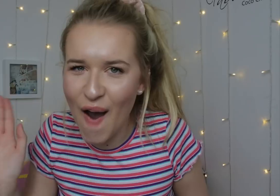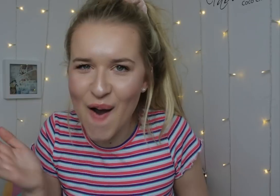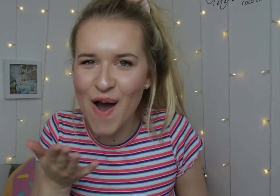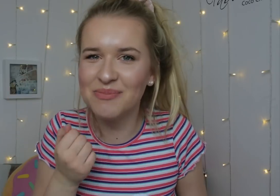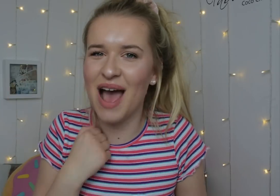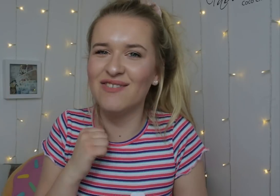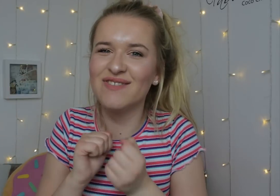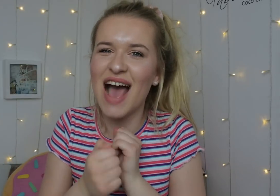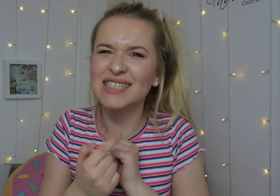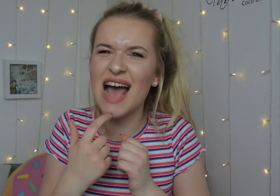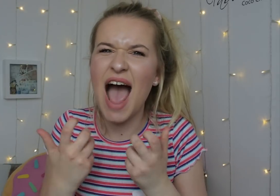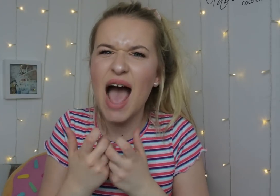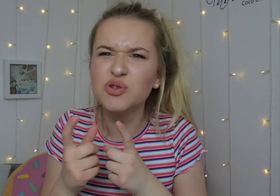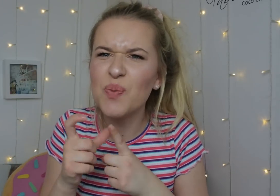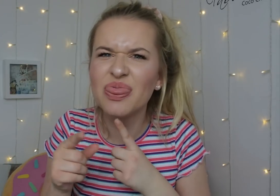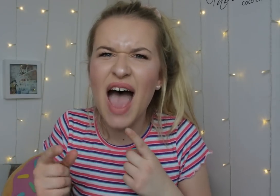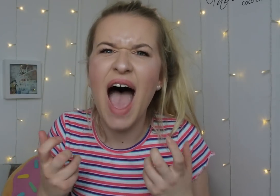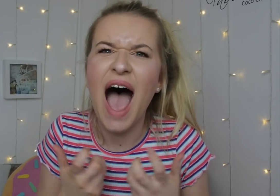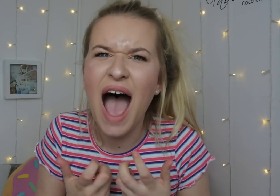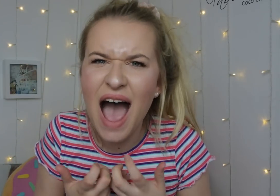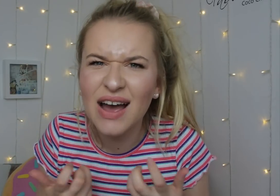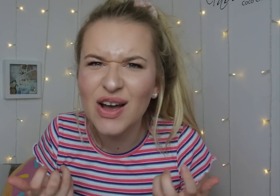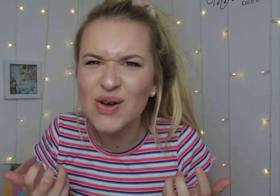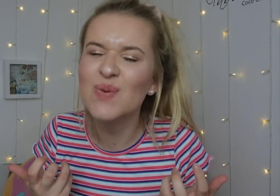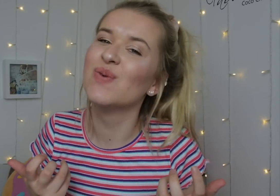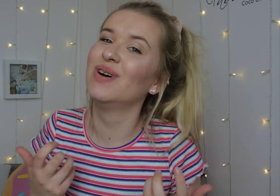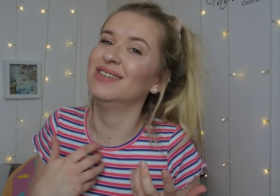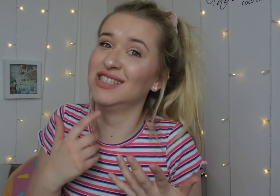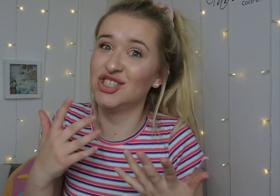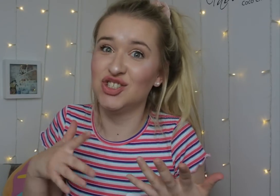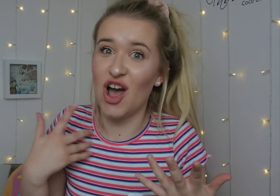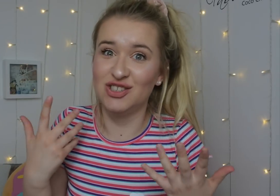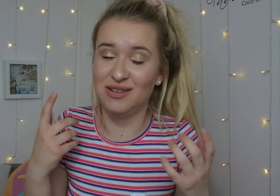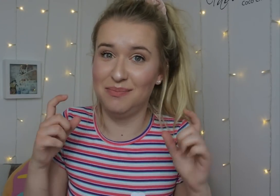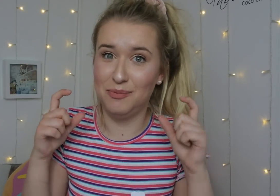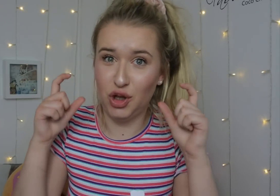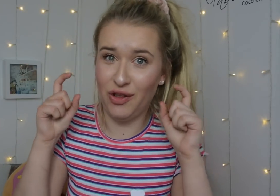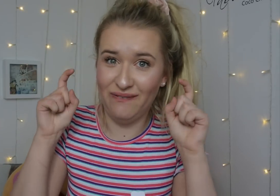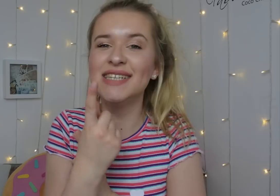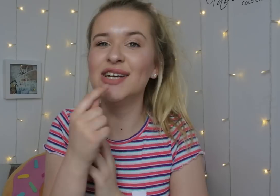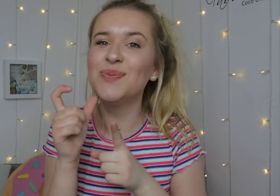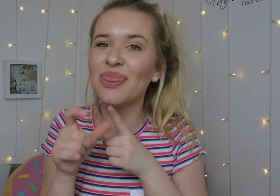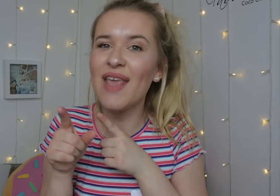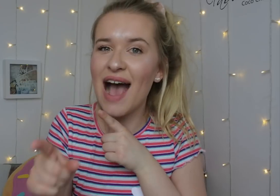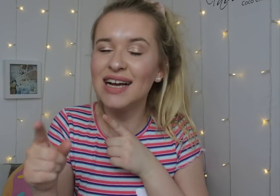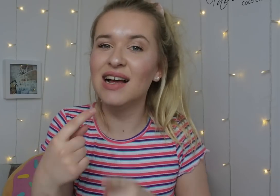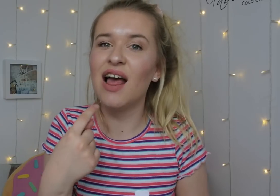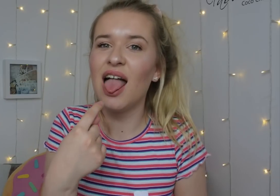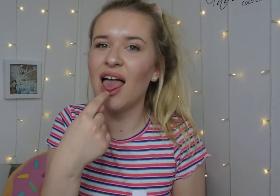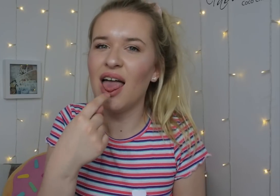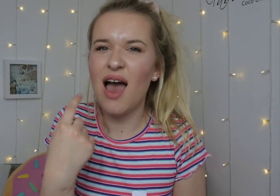All of my friends asked me how did I do it. I literally just move my ear up and down. I can do that too, my tongue twist.